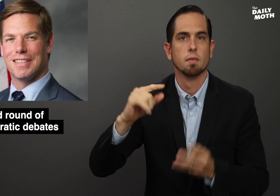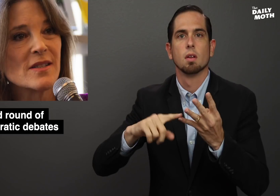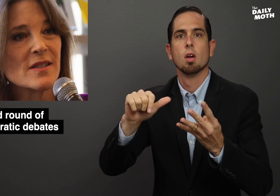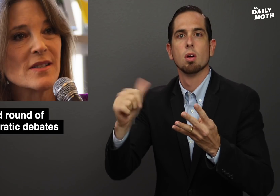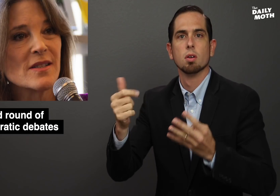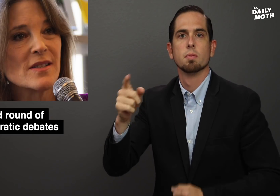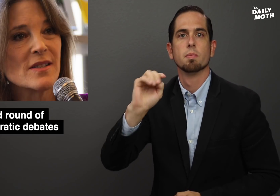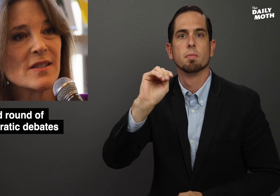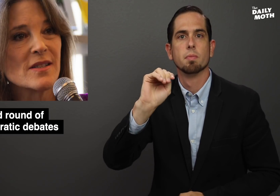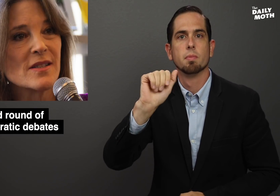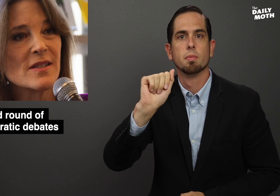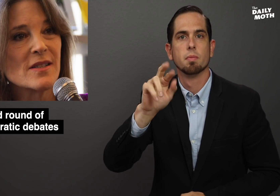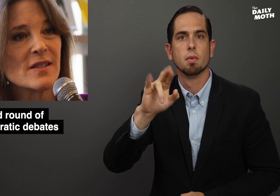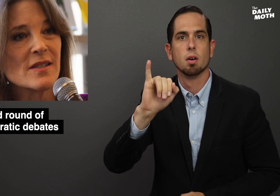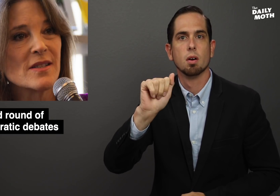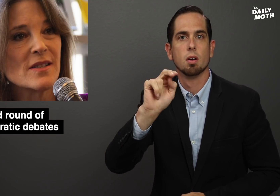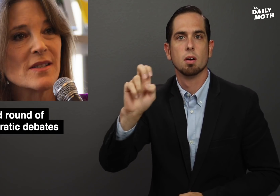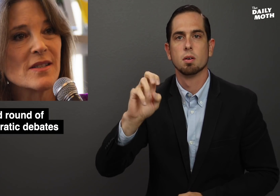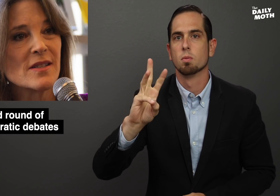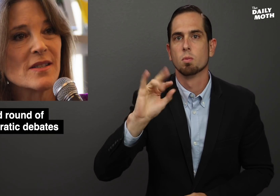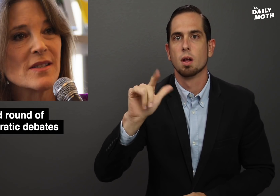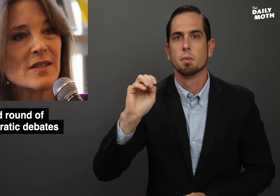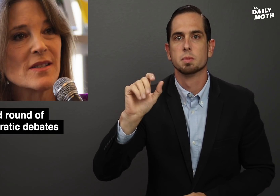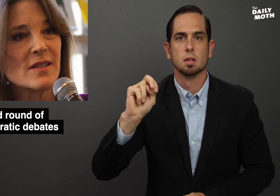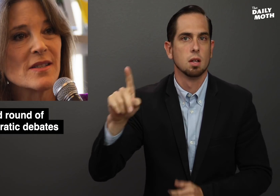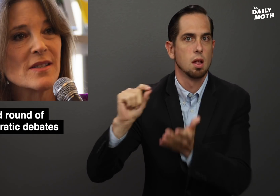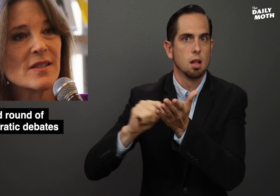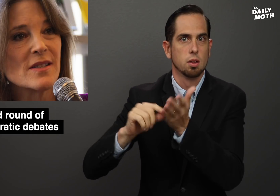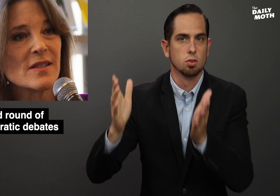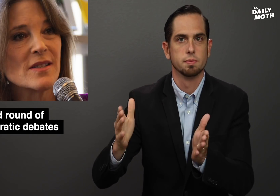and Marianne Williamson, an author.